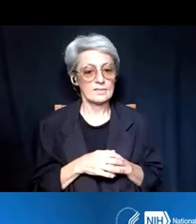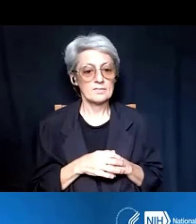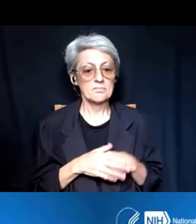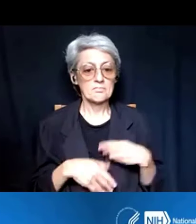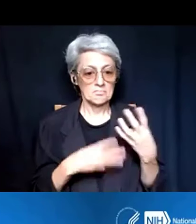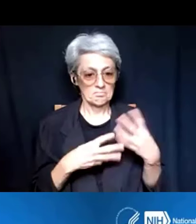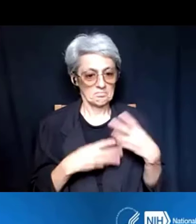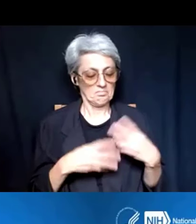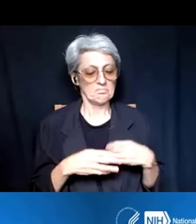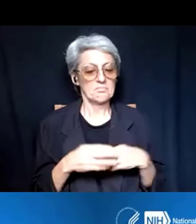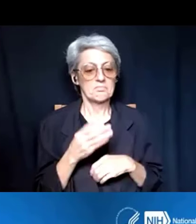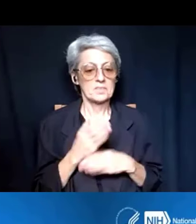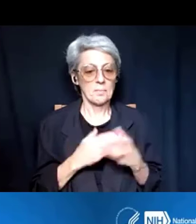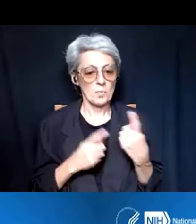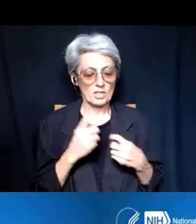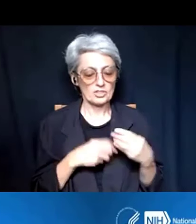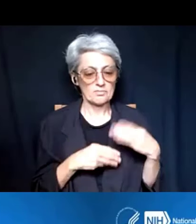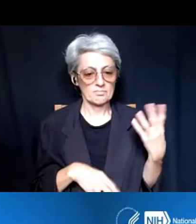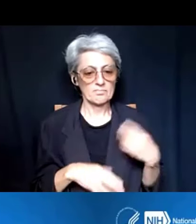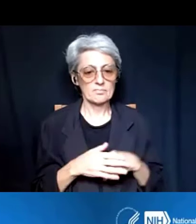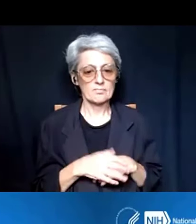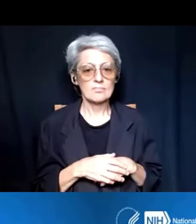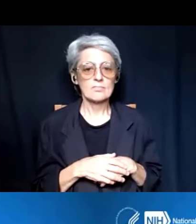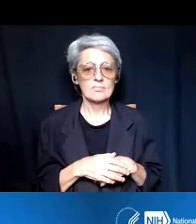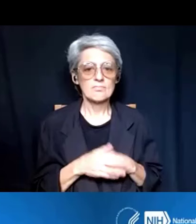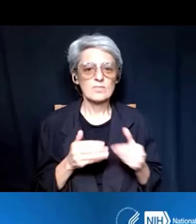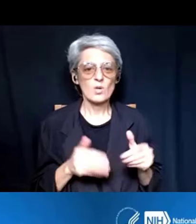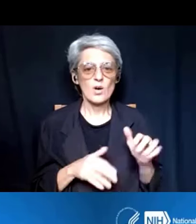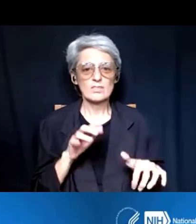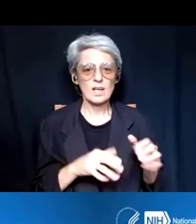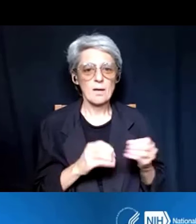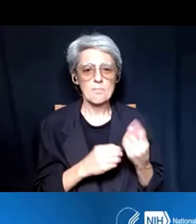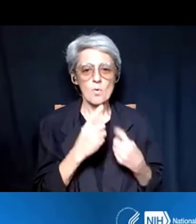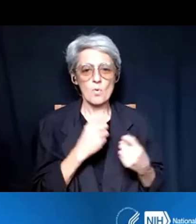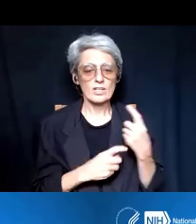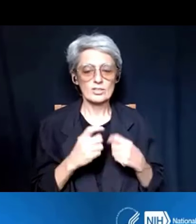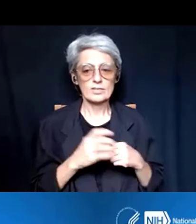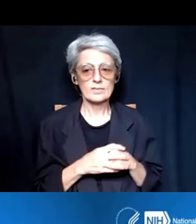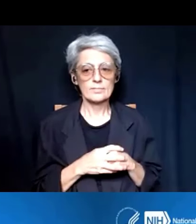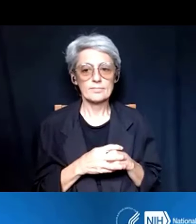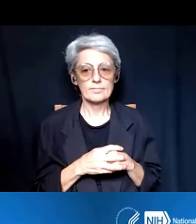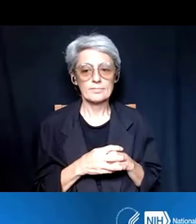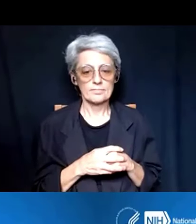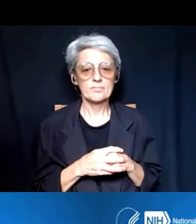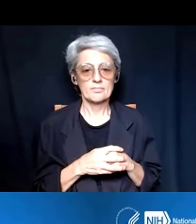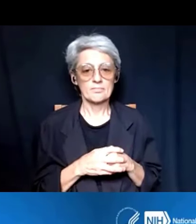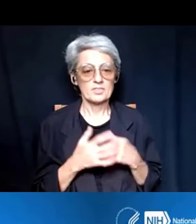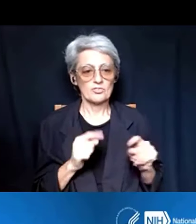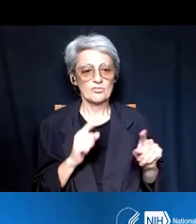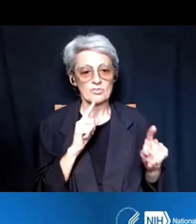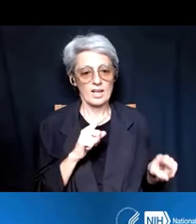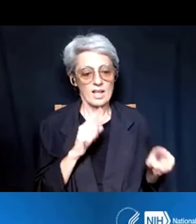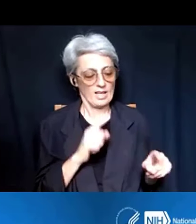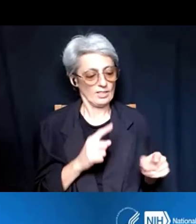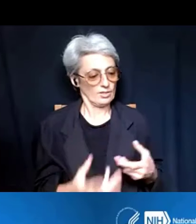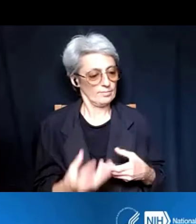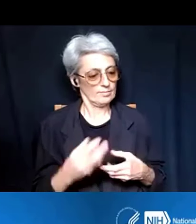So, please continue to add some questions to the Q and A. Again, we will do our best to also try to include them in the FAQs.